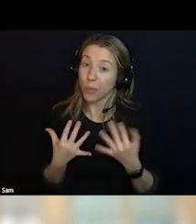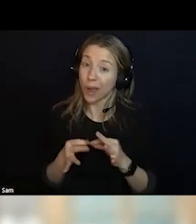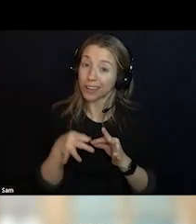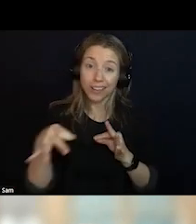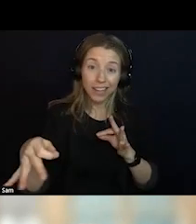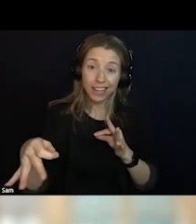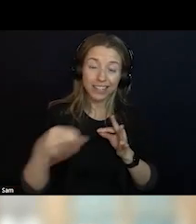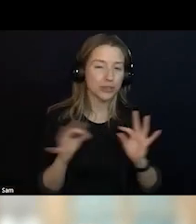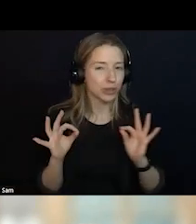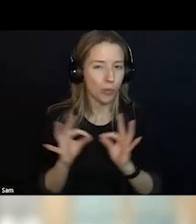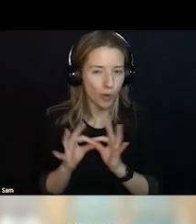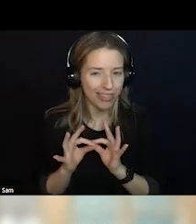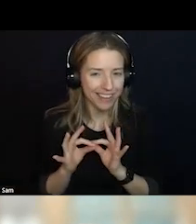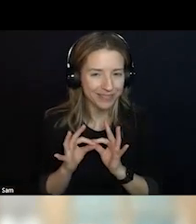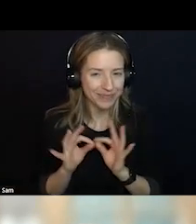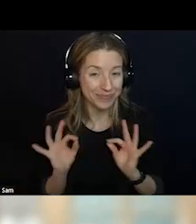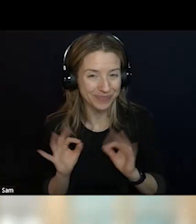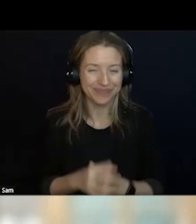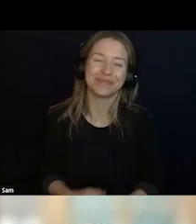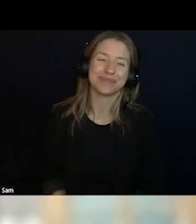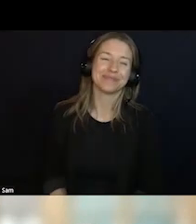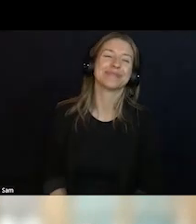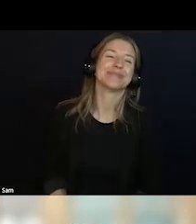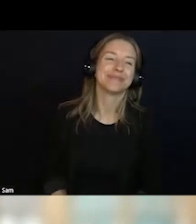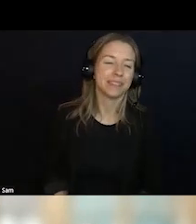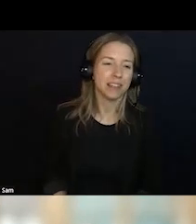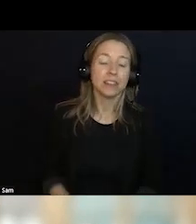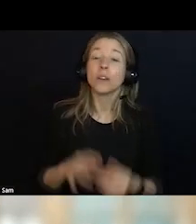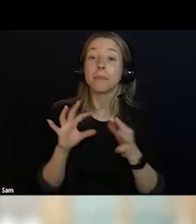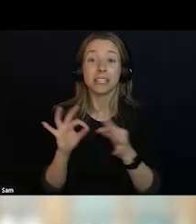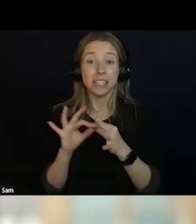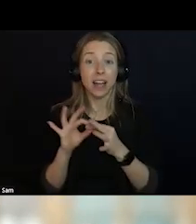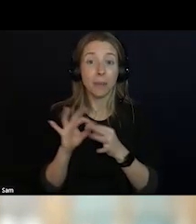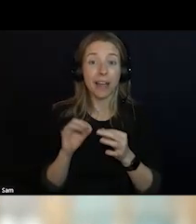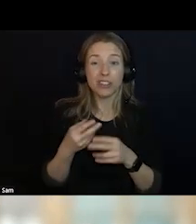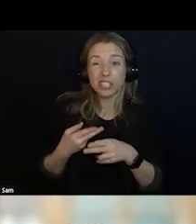I AM GOING TO TELL A LITTLE BIT ABOUT IT AND I HOPE TO COME BACK AND REALLY TALK ABOUT IT WHEN IT HAS BEEN OPEN FOR A FEW MONTHS